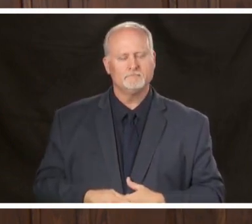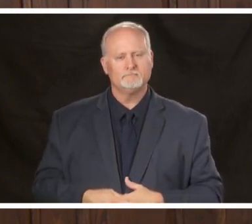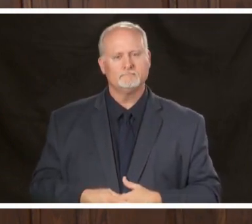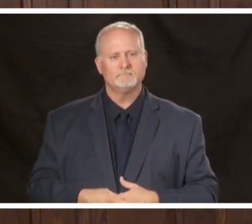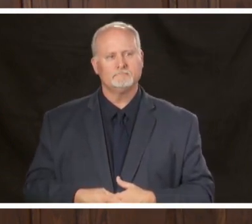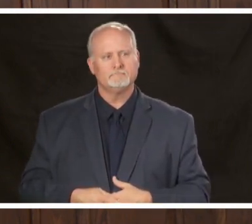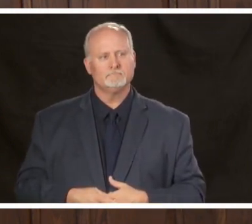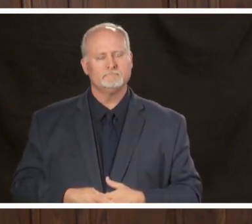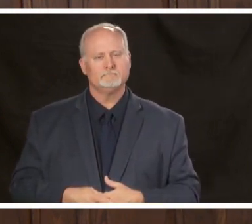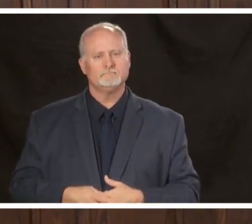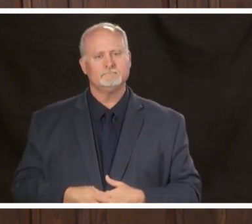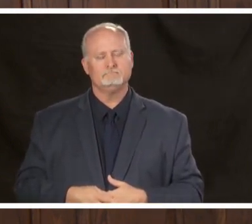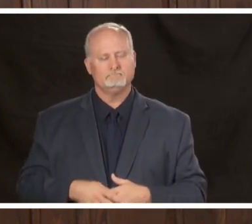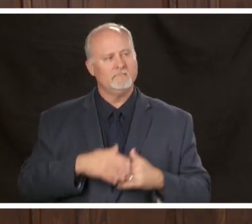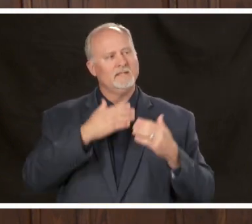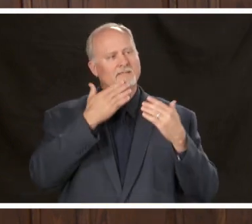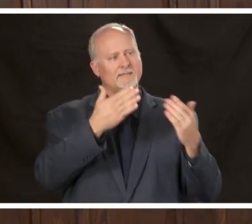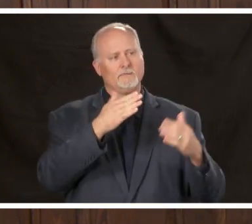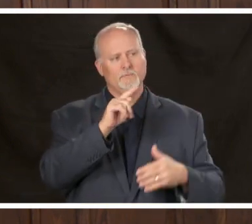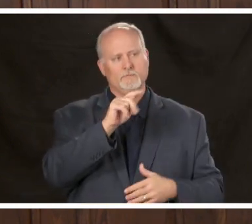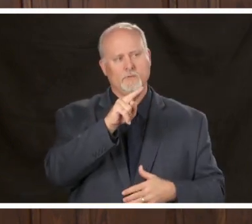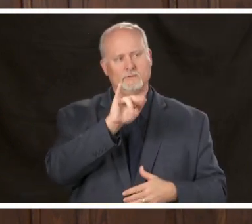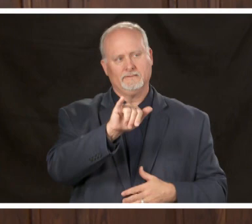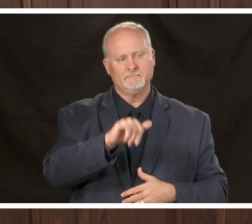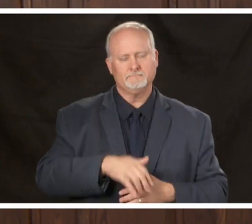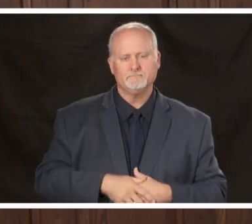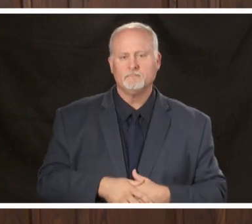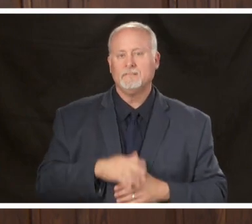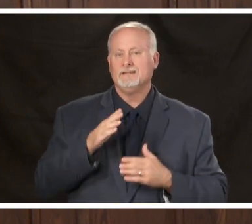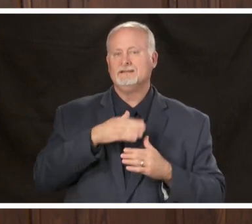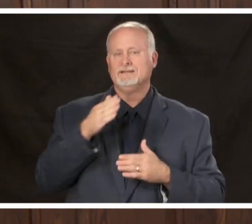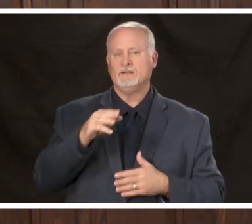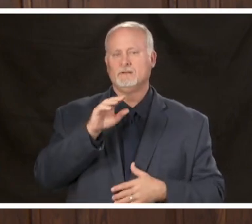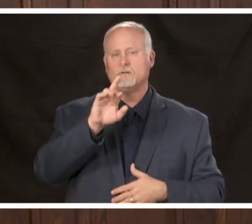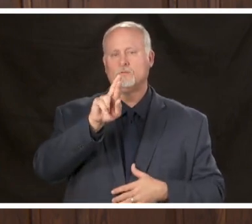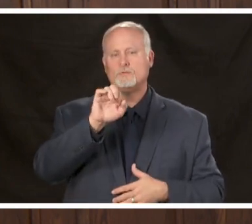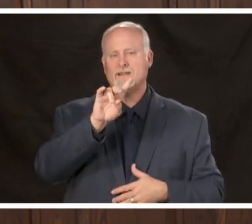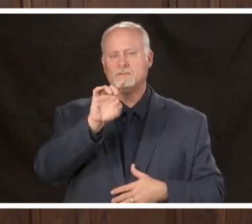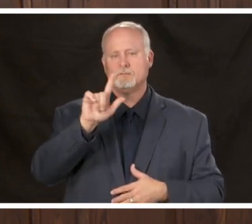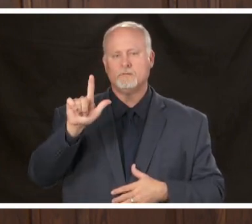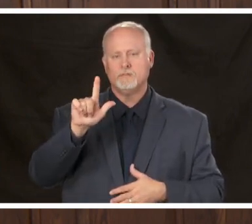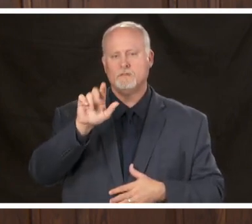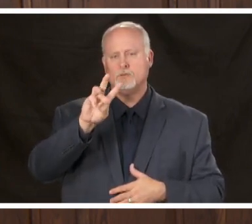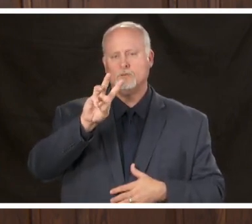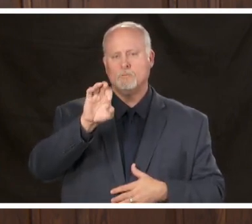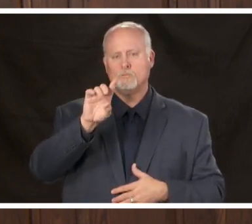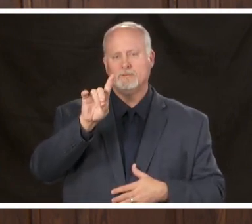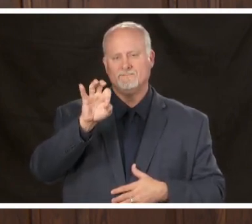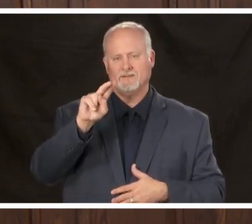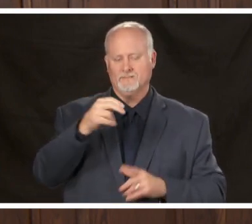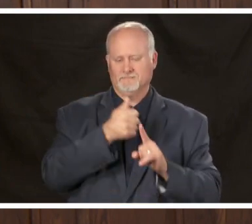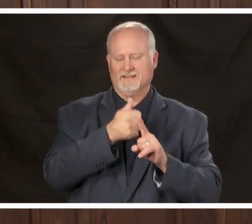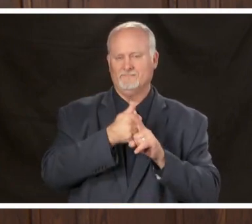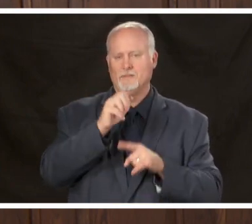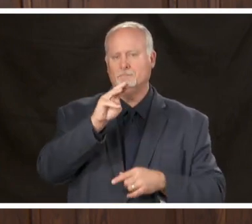very much Tony next up will be Randall Woodfin mayor of the city of Birmingham